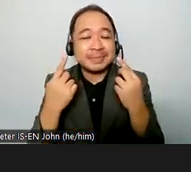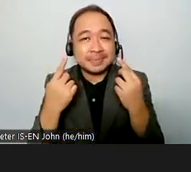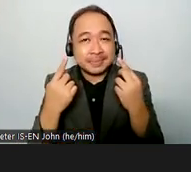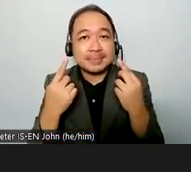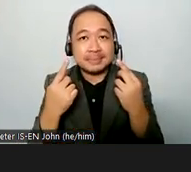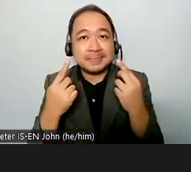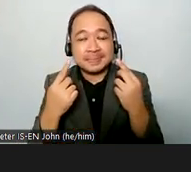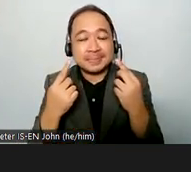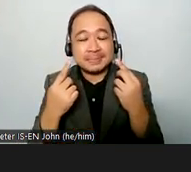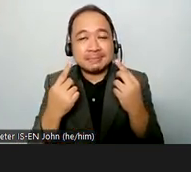really show my gratitude